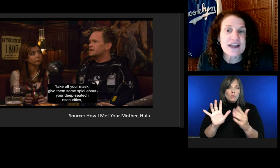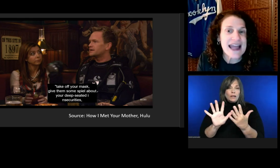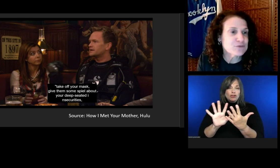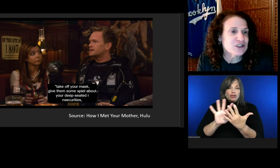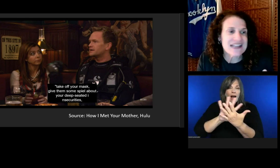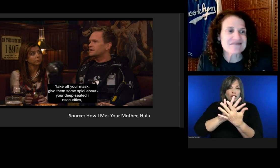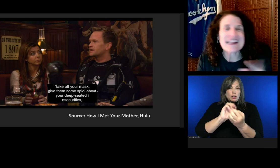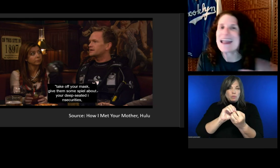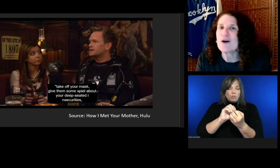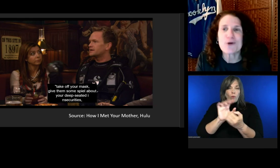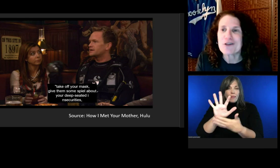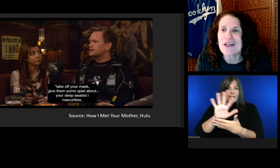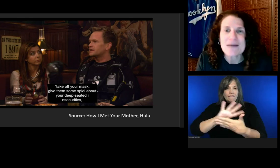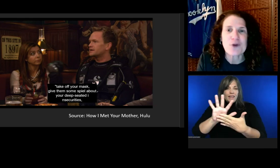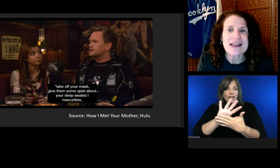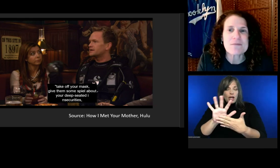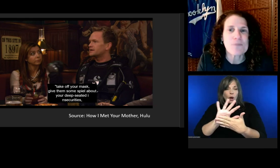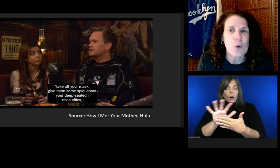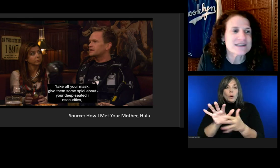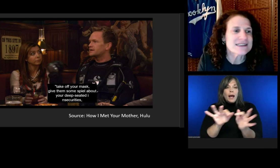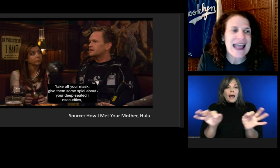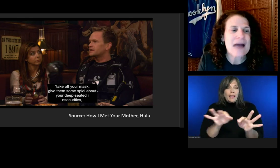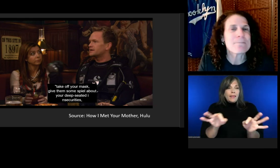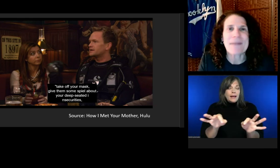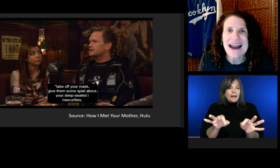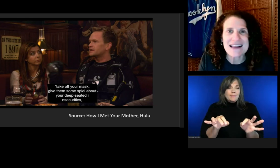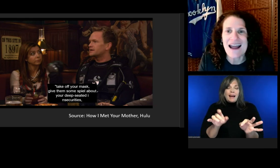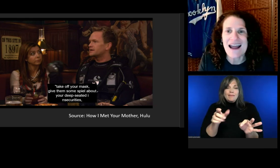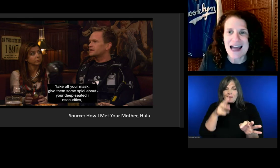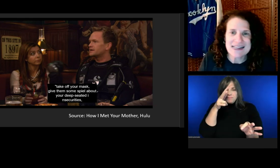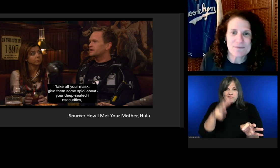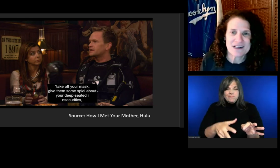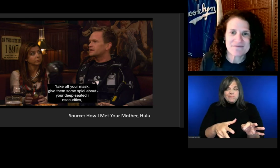The captions have terrible line breaking points and bad alignment.